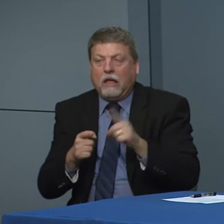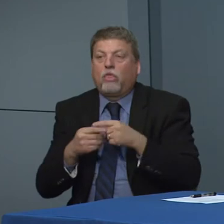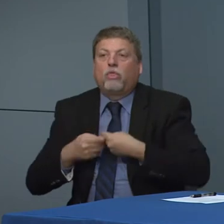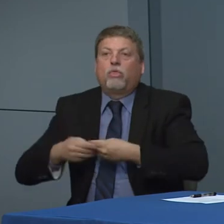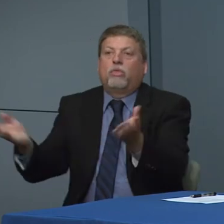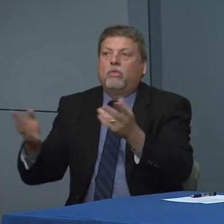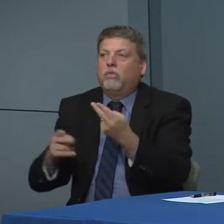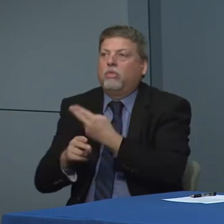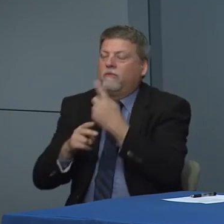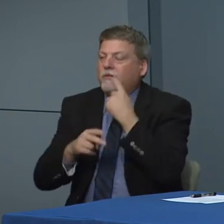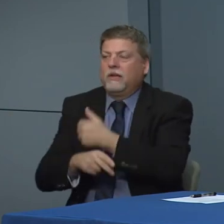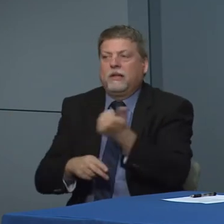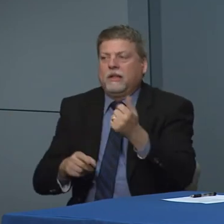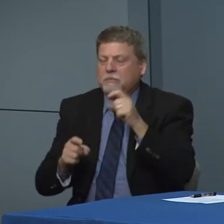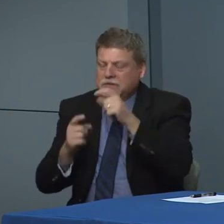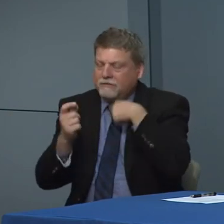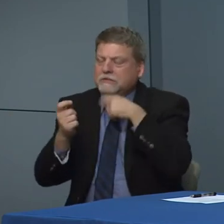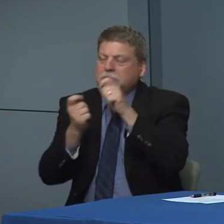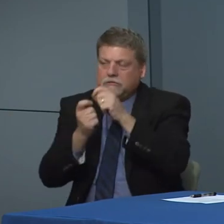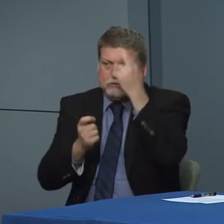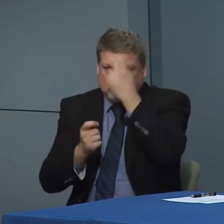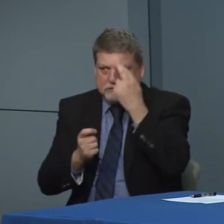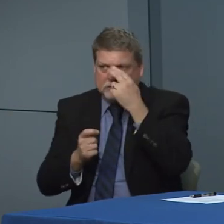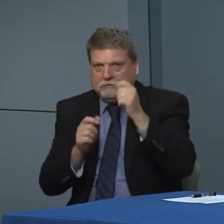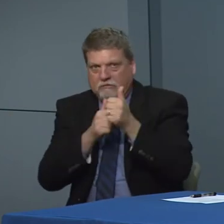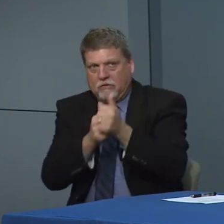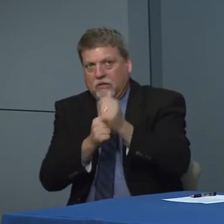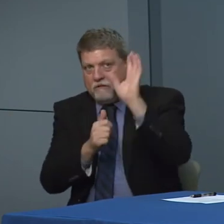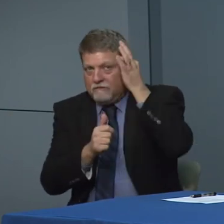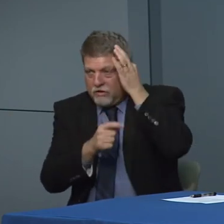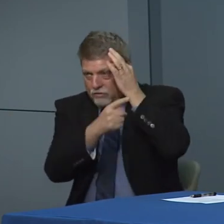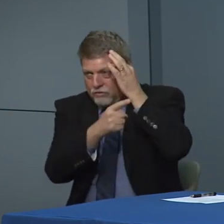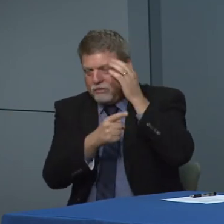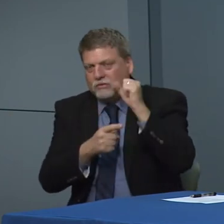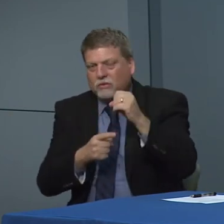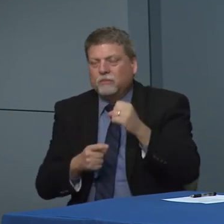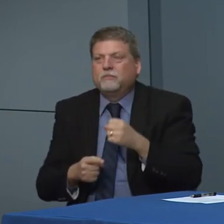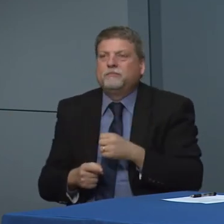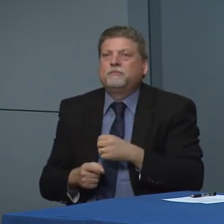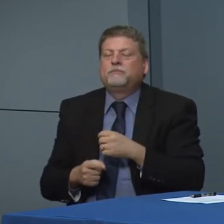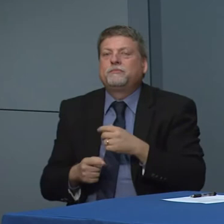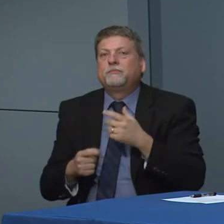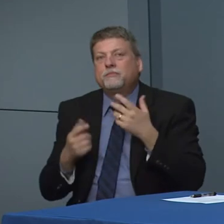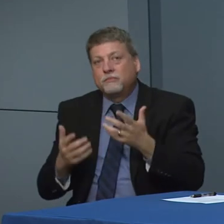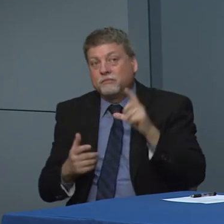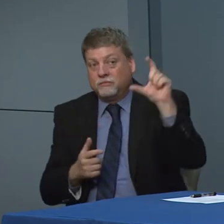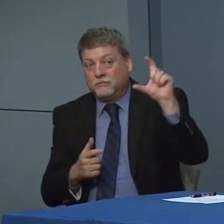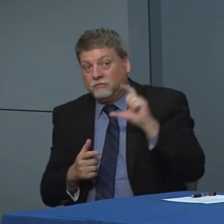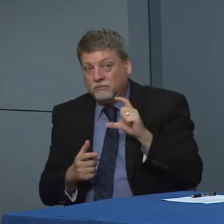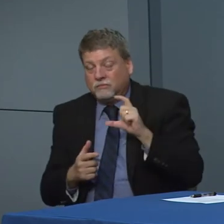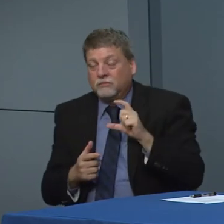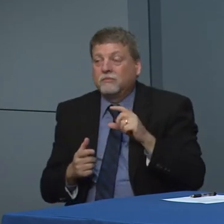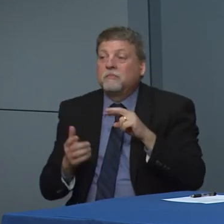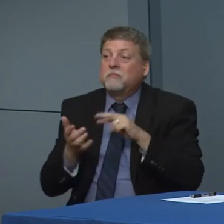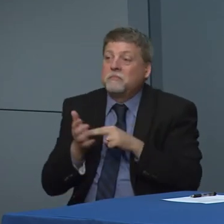We we know that that this response effort is going to the